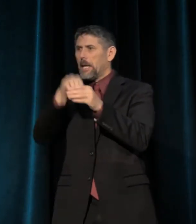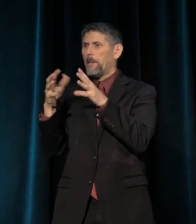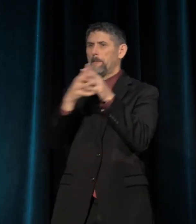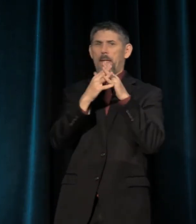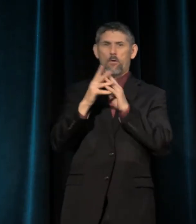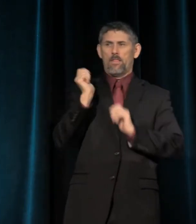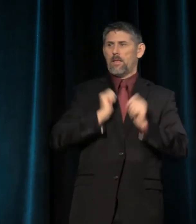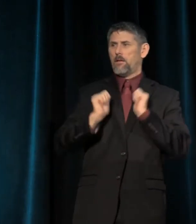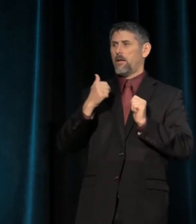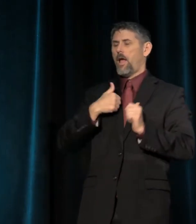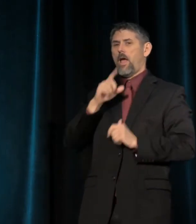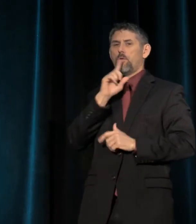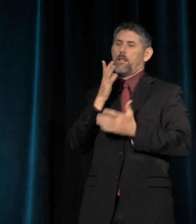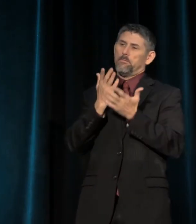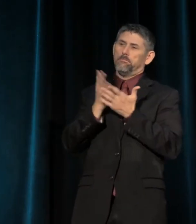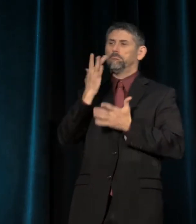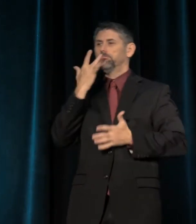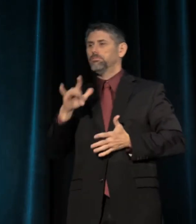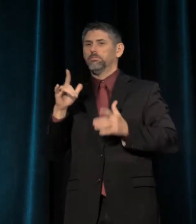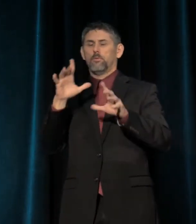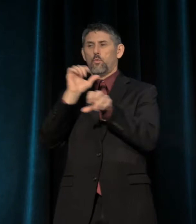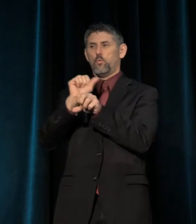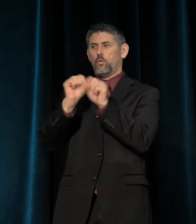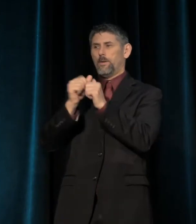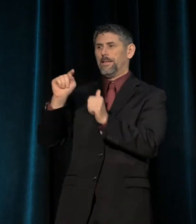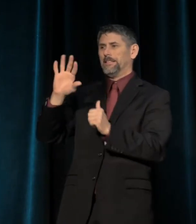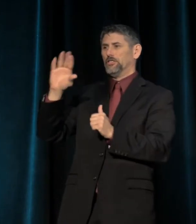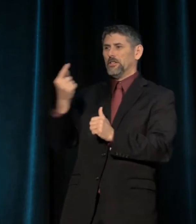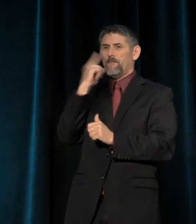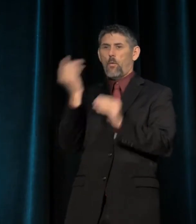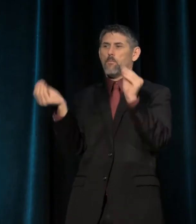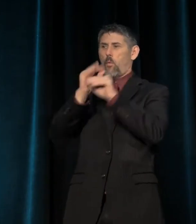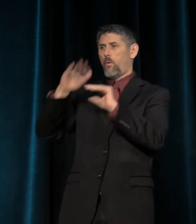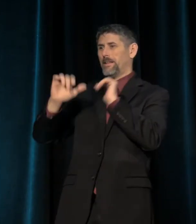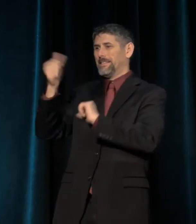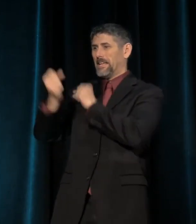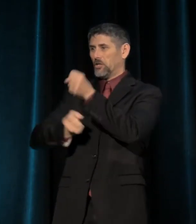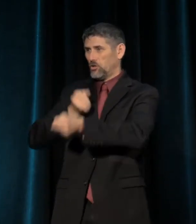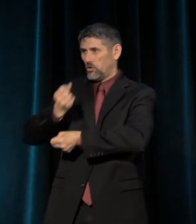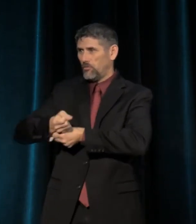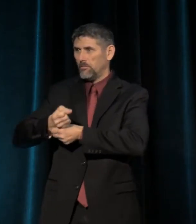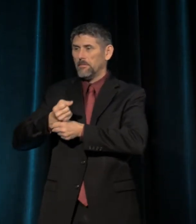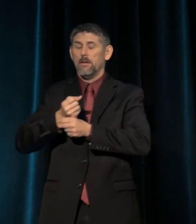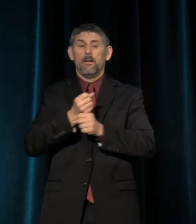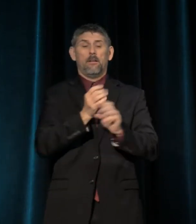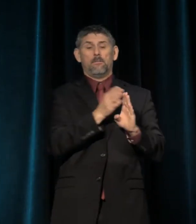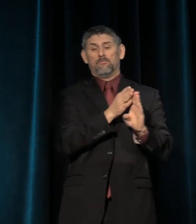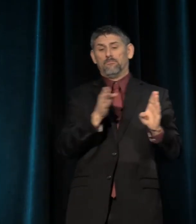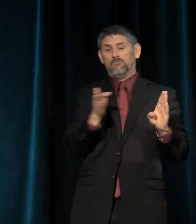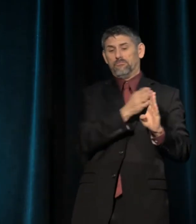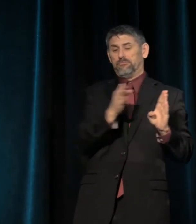I've been really privileged to be able to work with TCG for over a decade, from a period in the early 2000s,